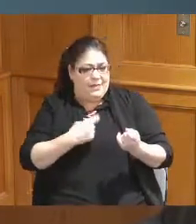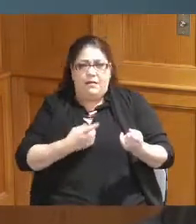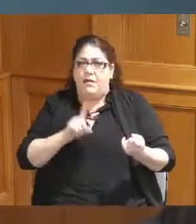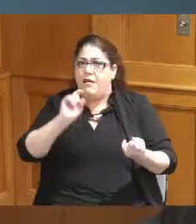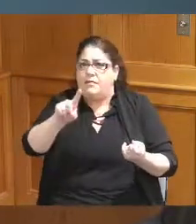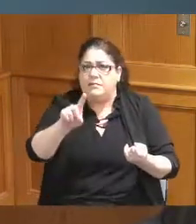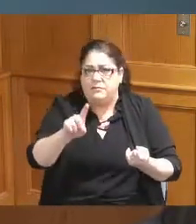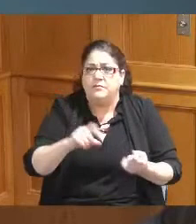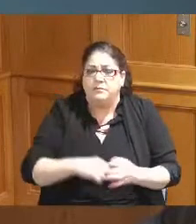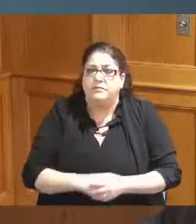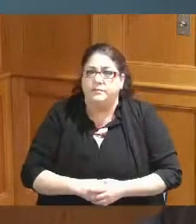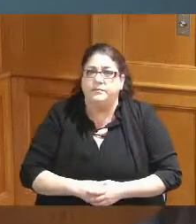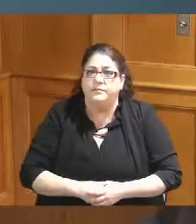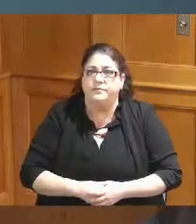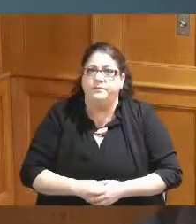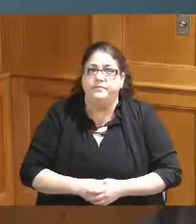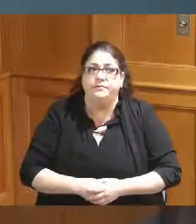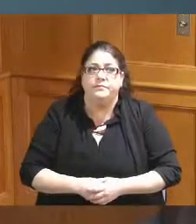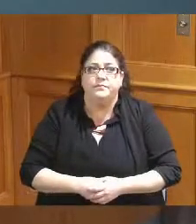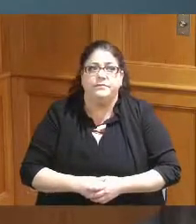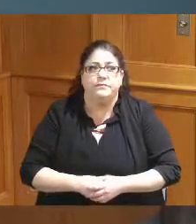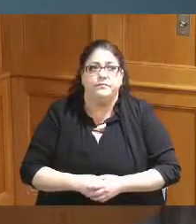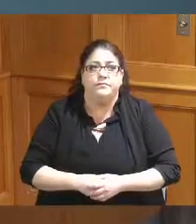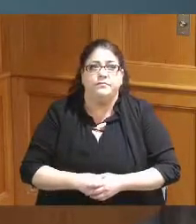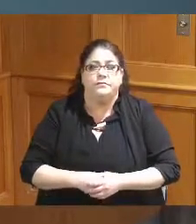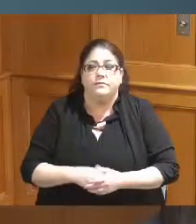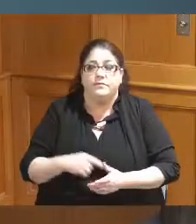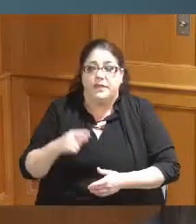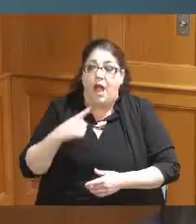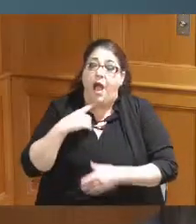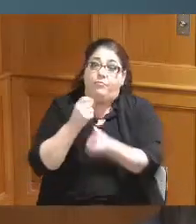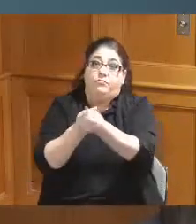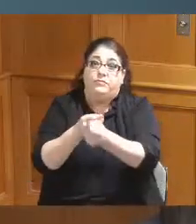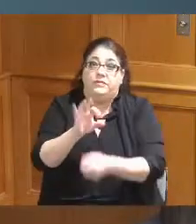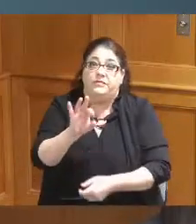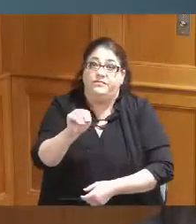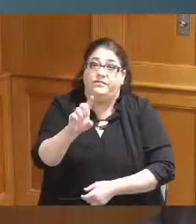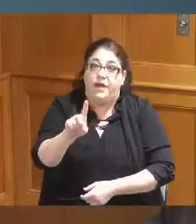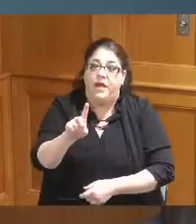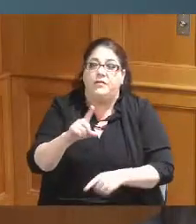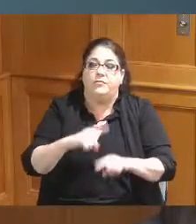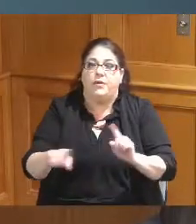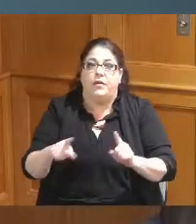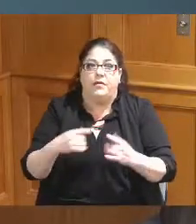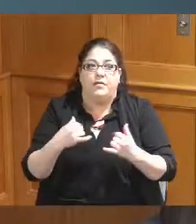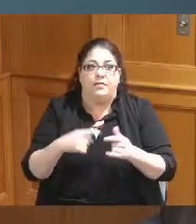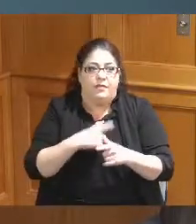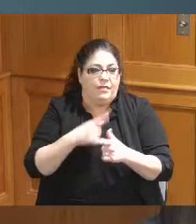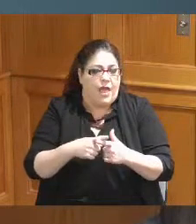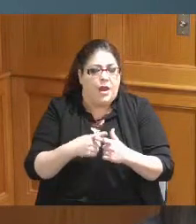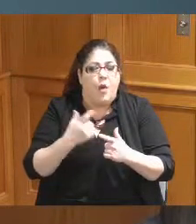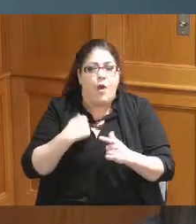to meeting going out I mean I go out for fun but now going out and have a business understanding of